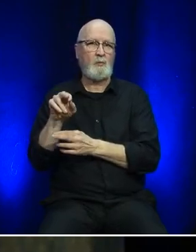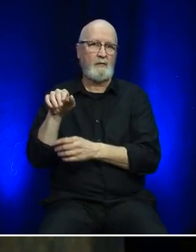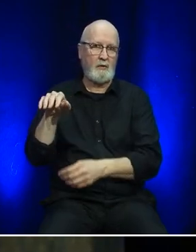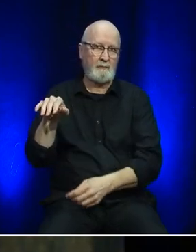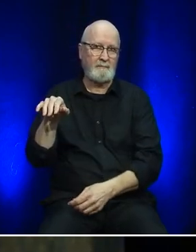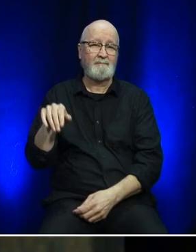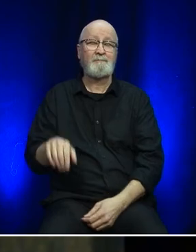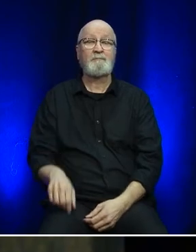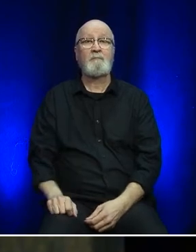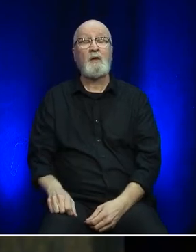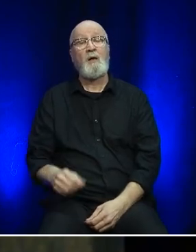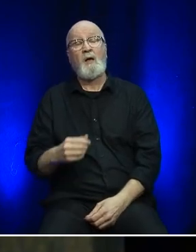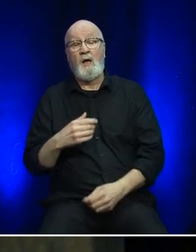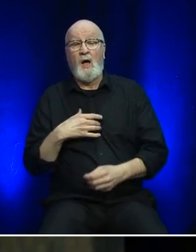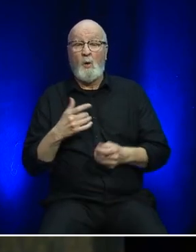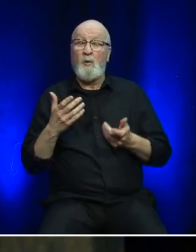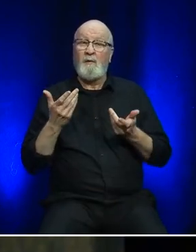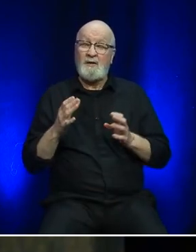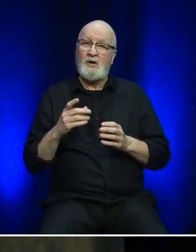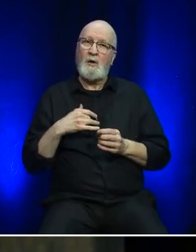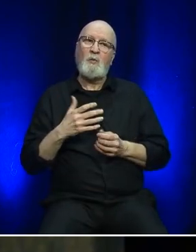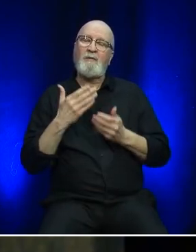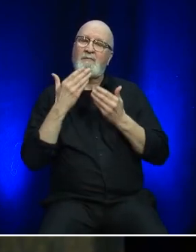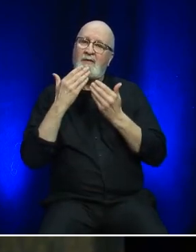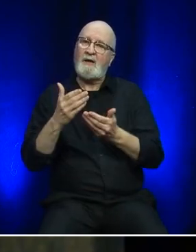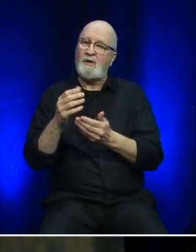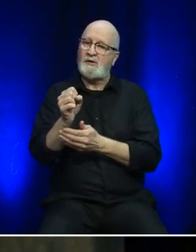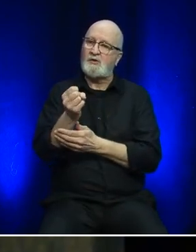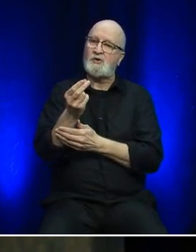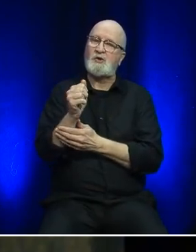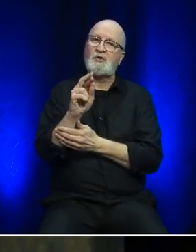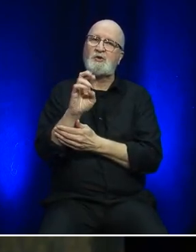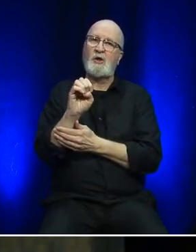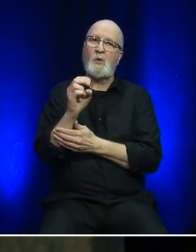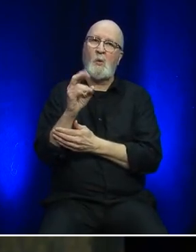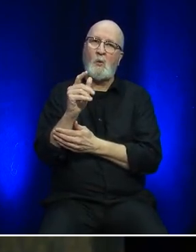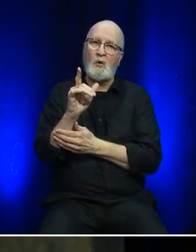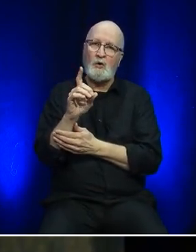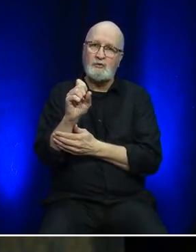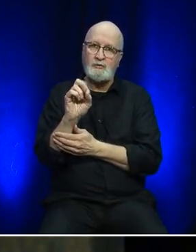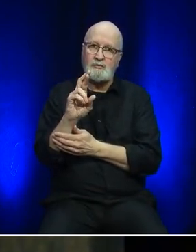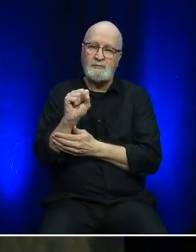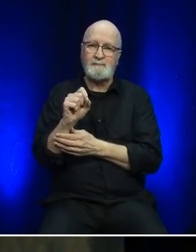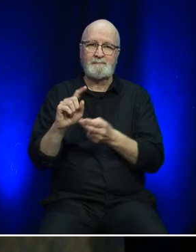I would like to conclude by thanking our Shareholder, the Government of Canada for their continued